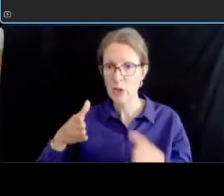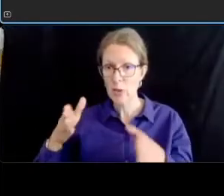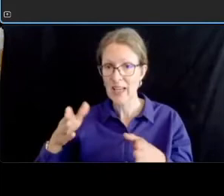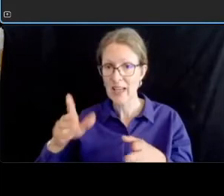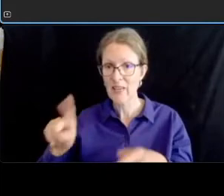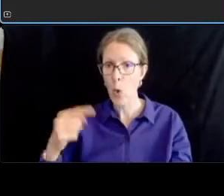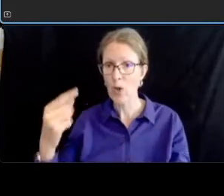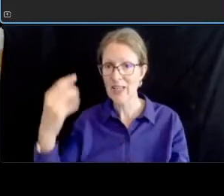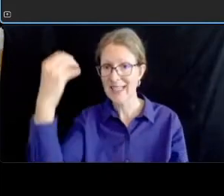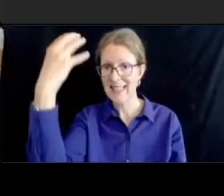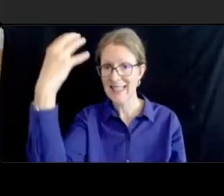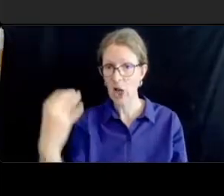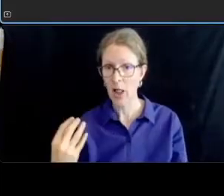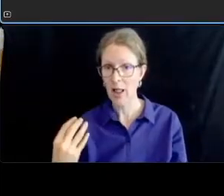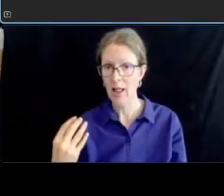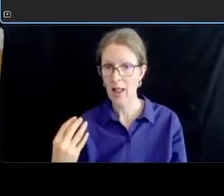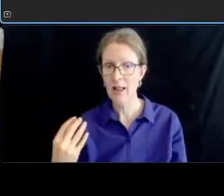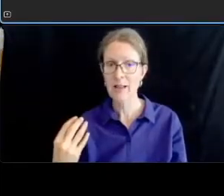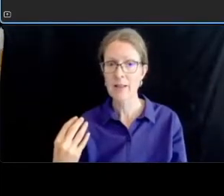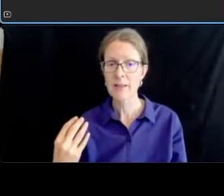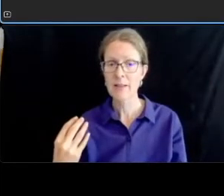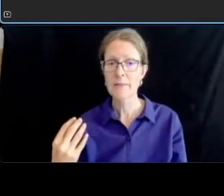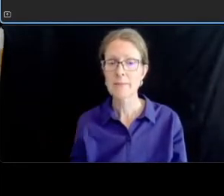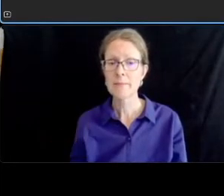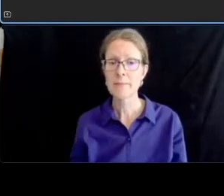and i'm zooming in here on the far left you see sedgwick street